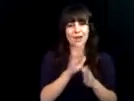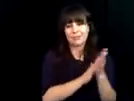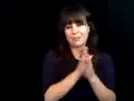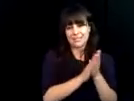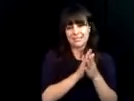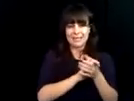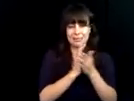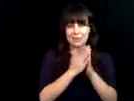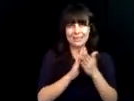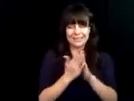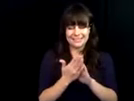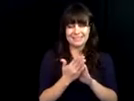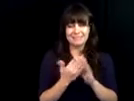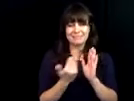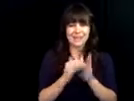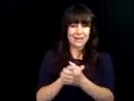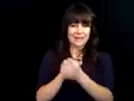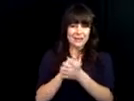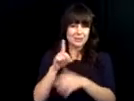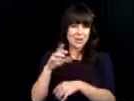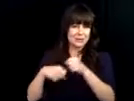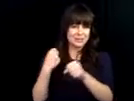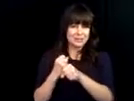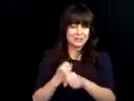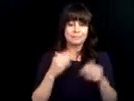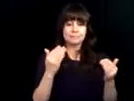live, work, and thrive in their communities. Congratulations